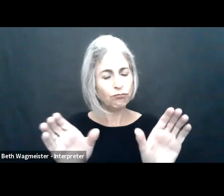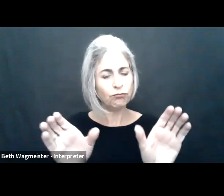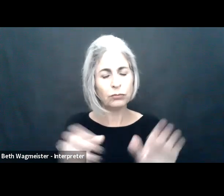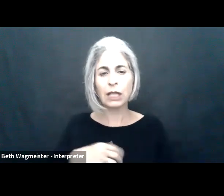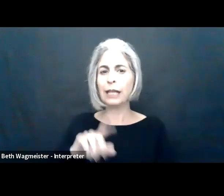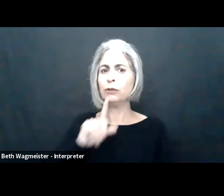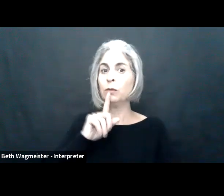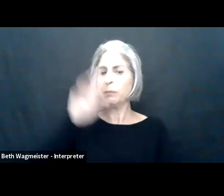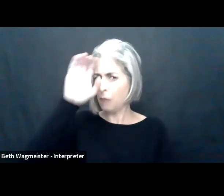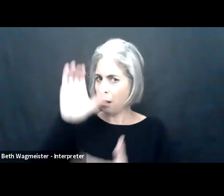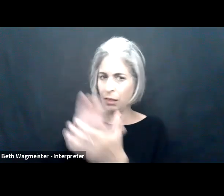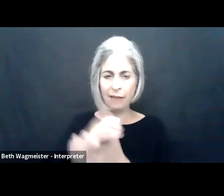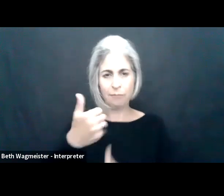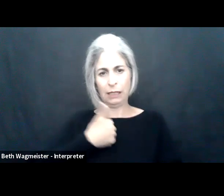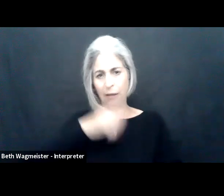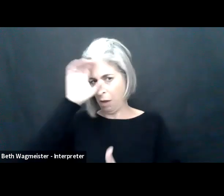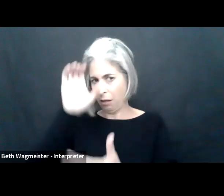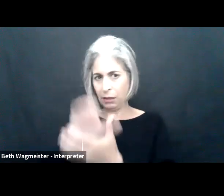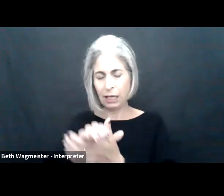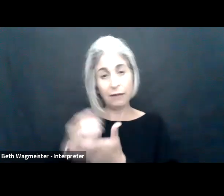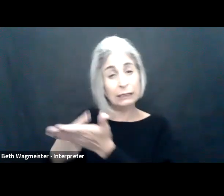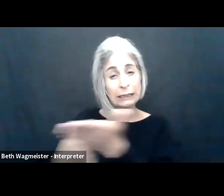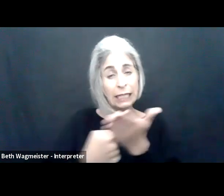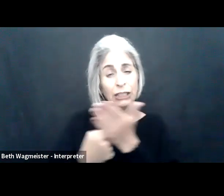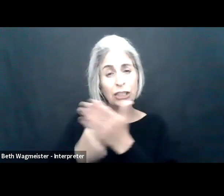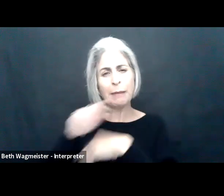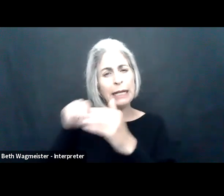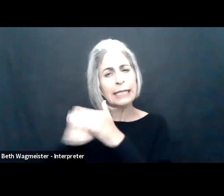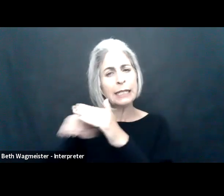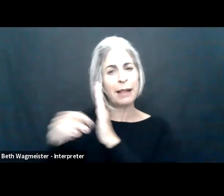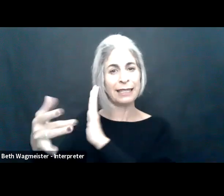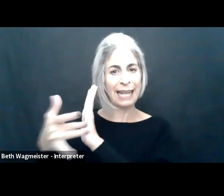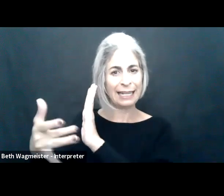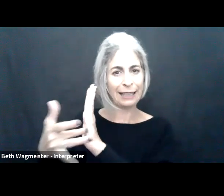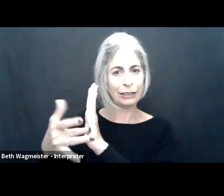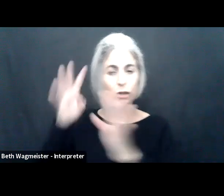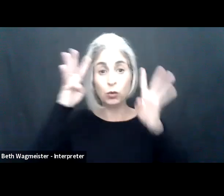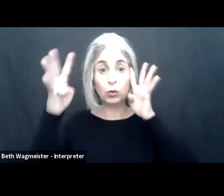So we really have our work cut out for us, but I truly, truly believe what